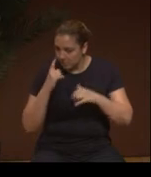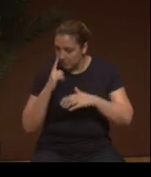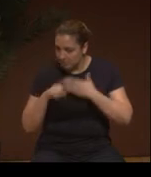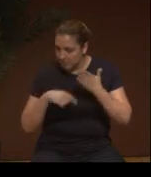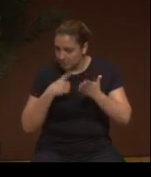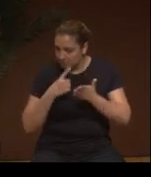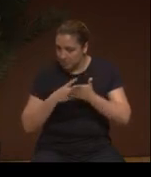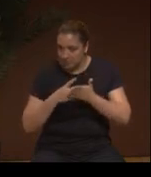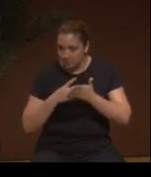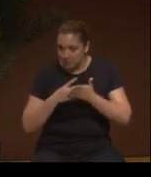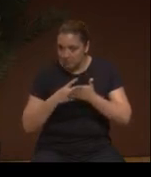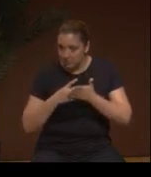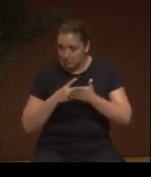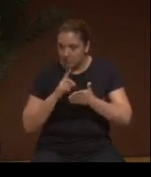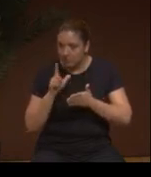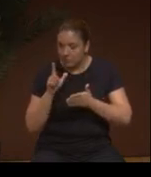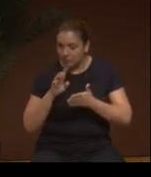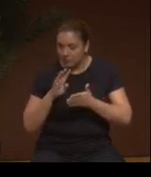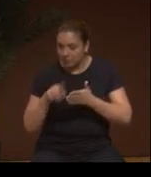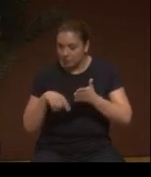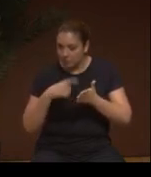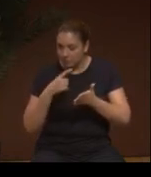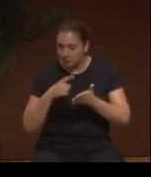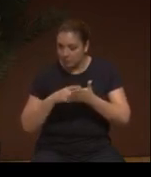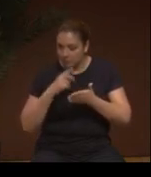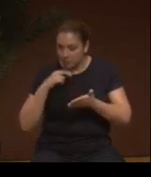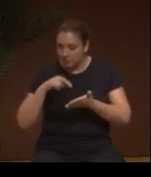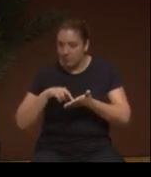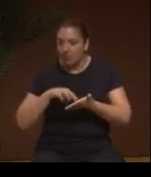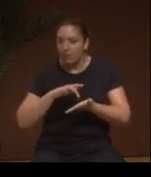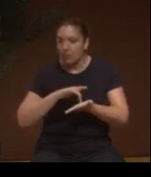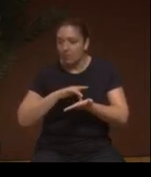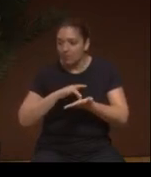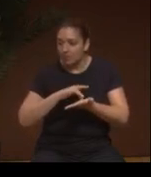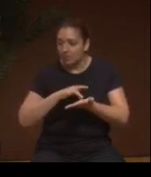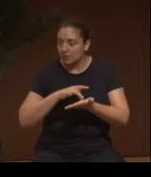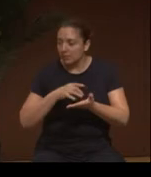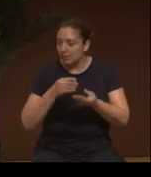one person that always just stayed there like 24 hours? Or like what things would they do in it?